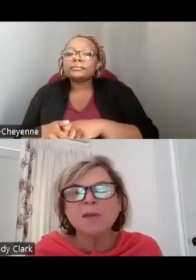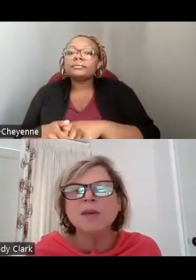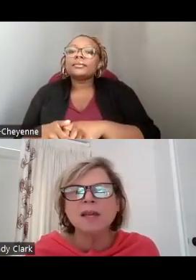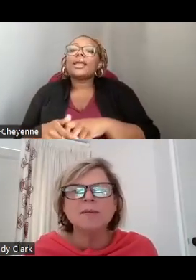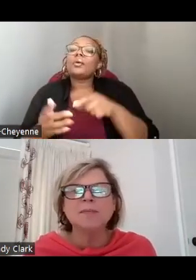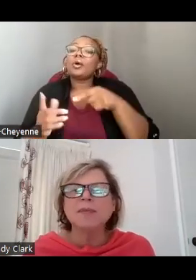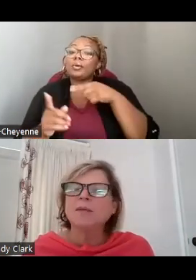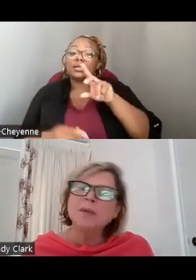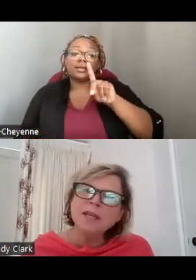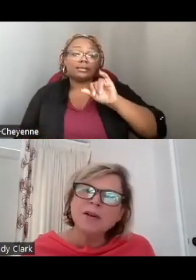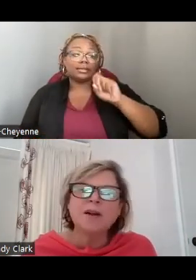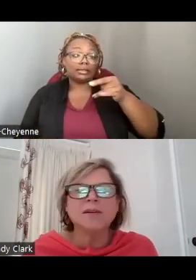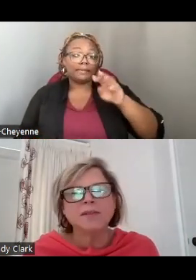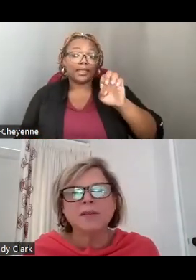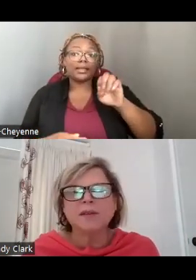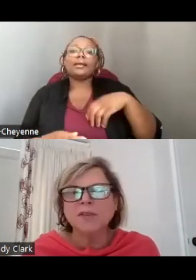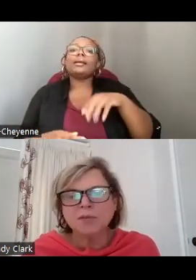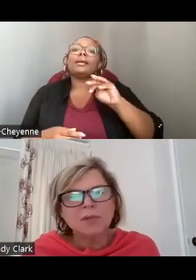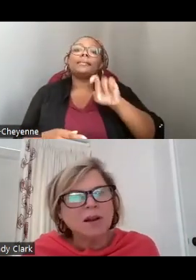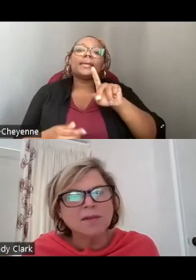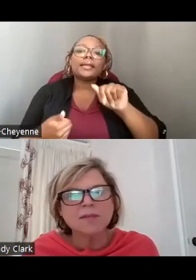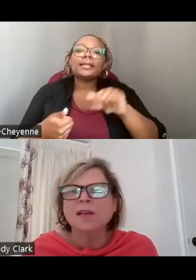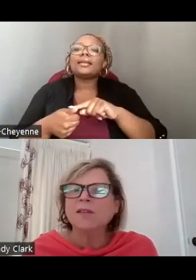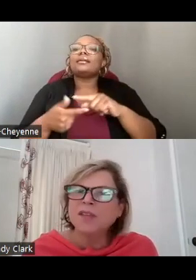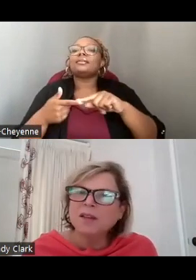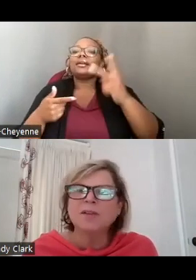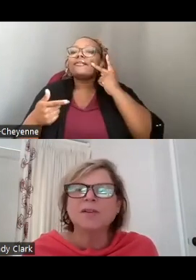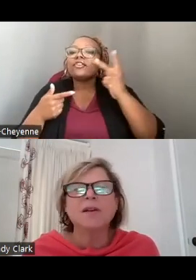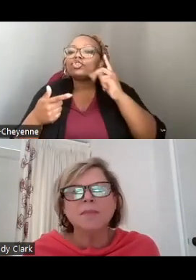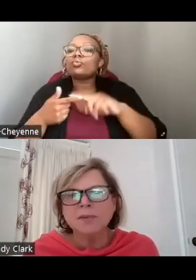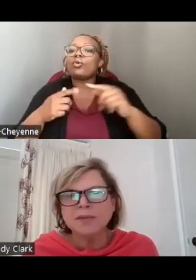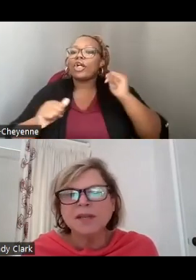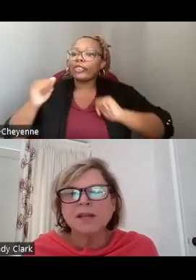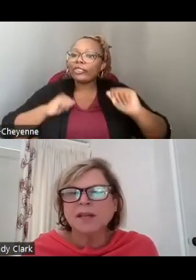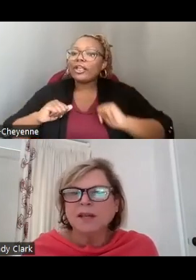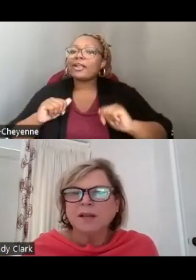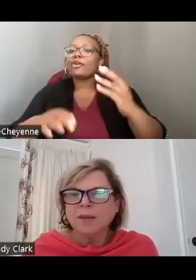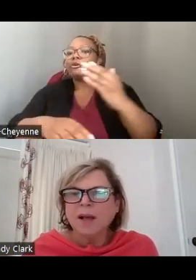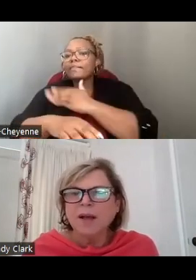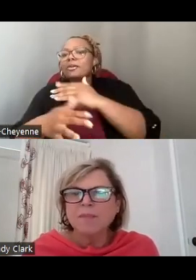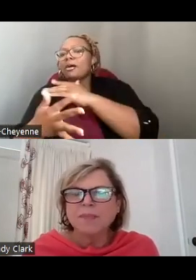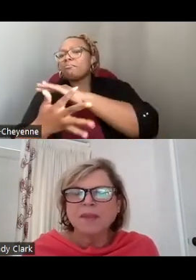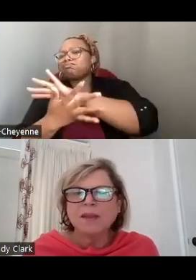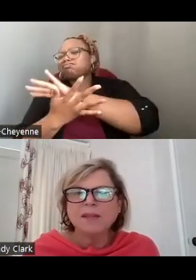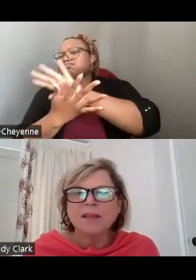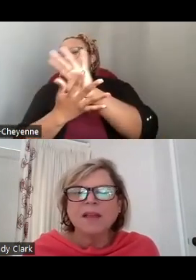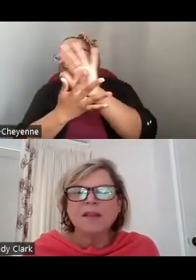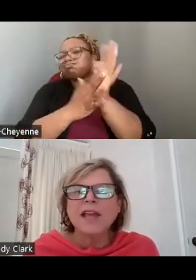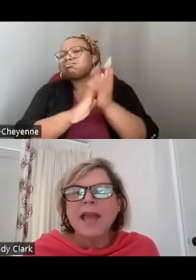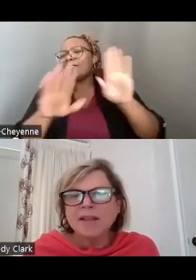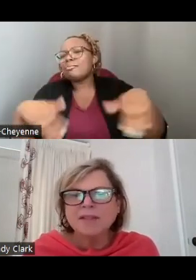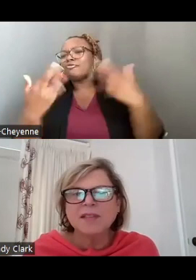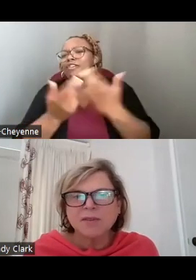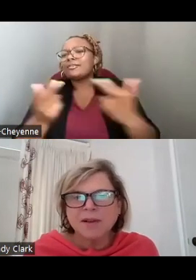WE MEAN MEDIA ARTS, VISUAL ARTS, THEATER, MUSIC, AND DANCE, ETC.